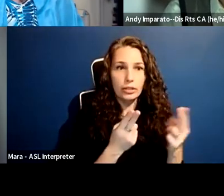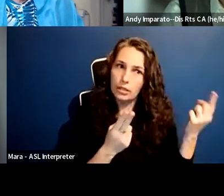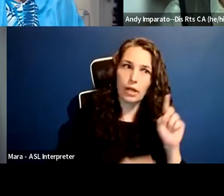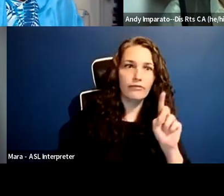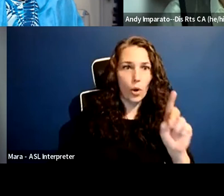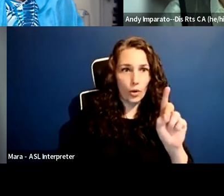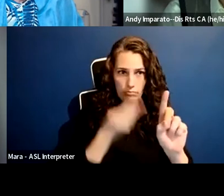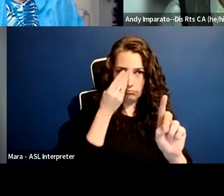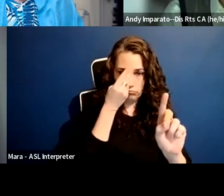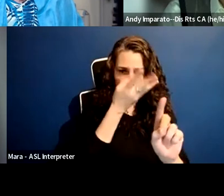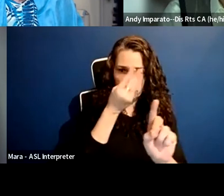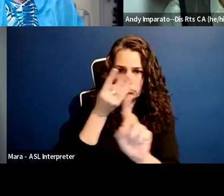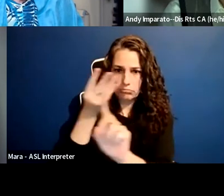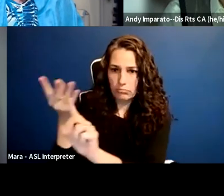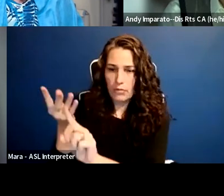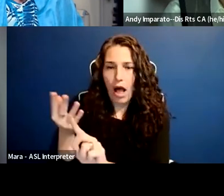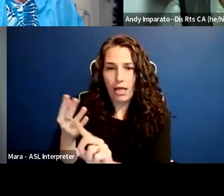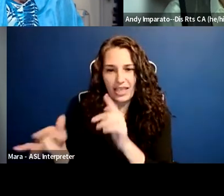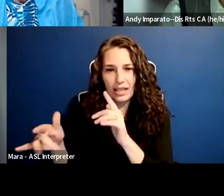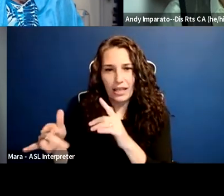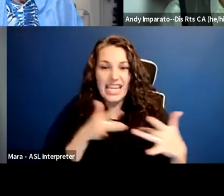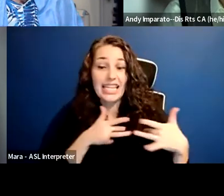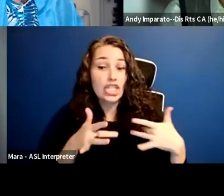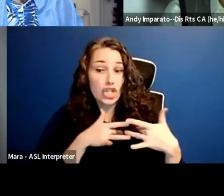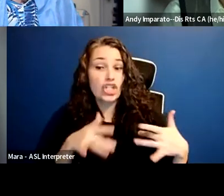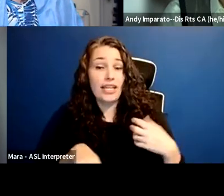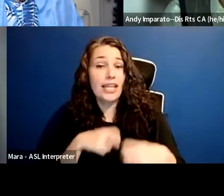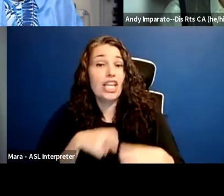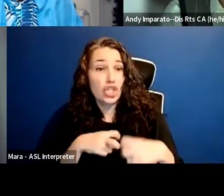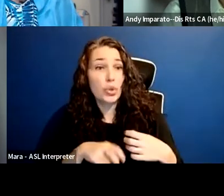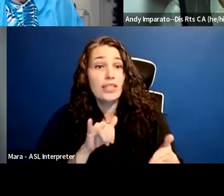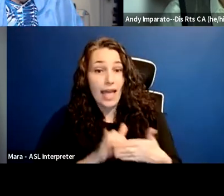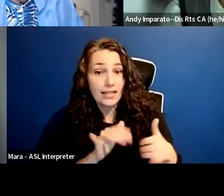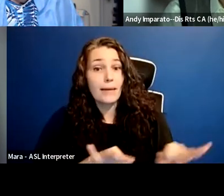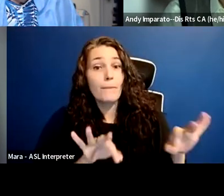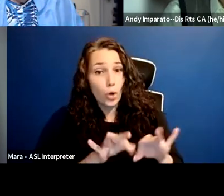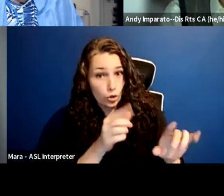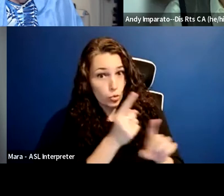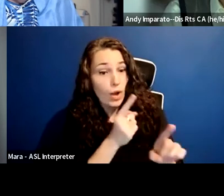I think, is both important and, you are right, to be able to speak about it specifically.